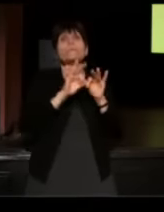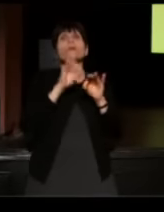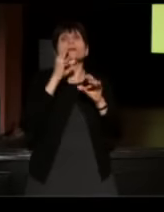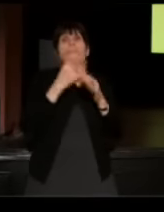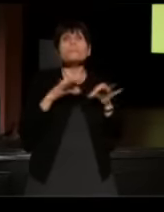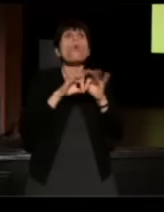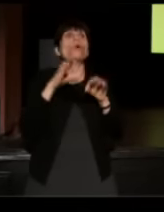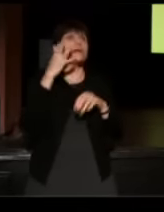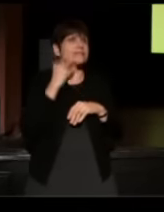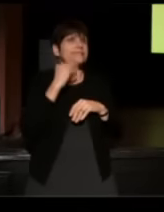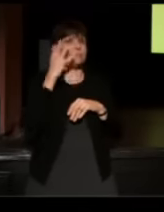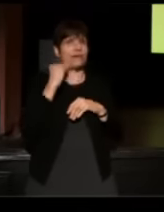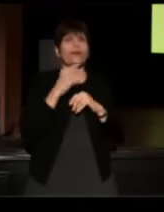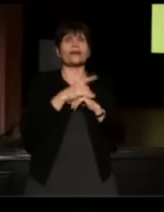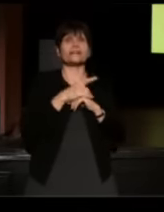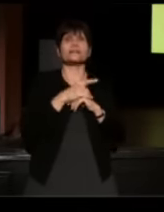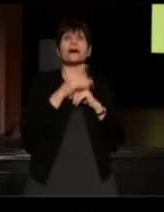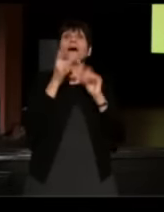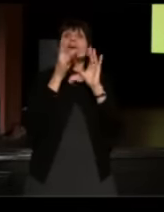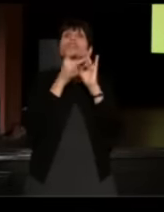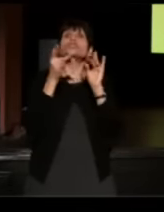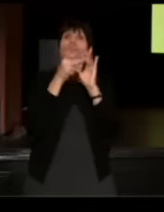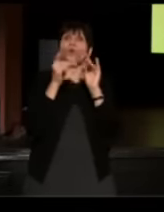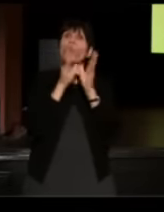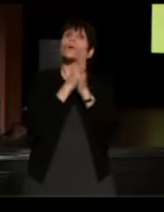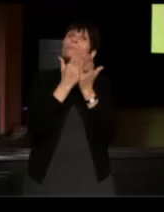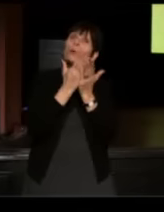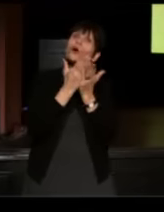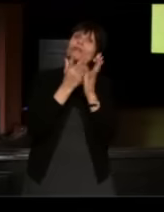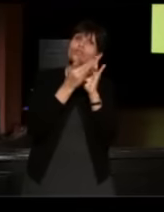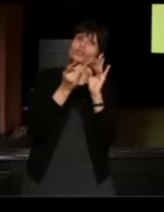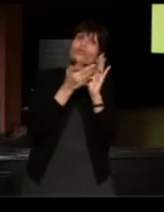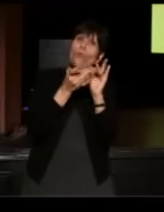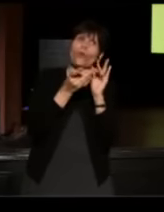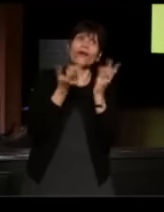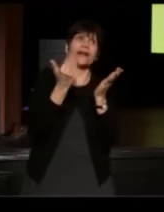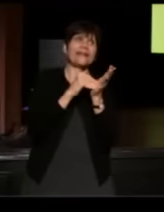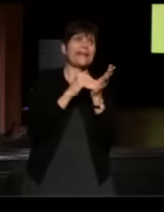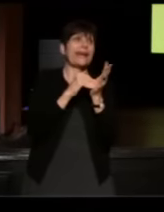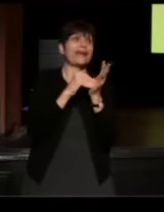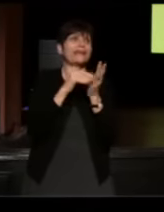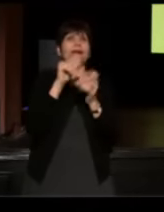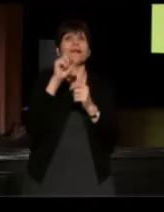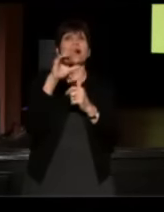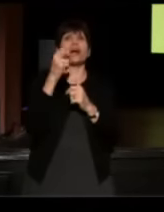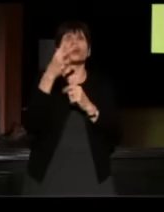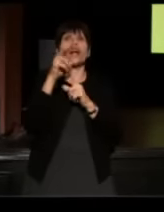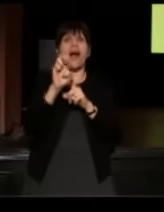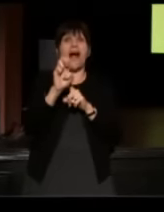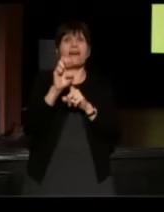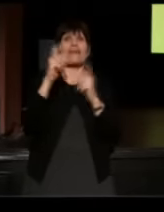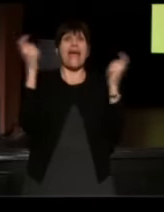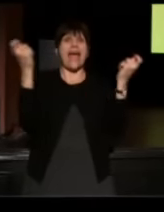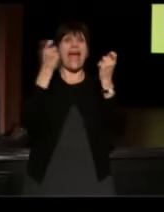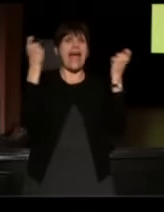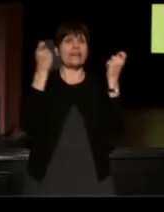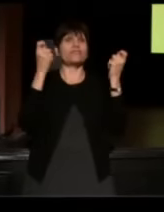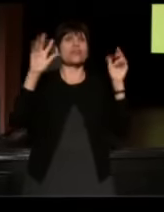and this is a Story Corps story again that speaks to what happens when you have an archive this big. This was the anniversary of the Challenger shuttle